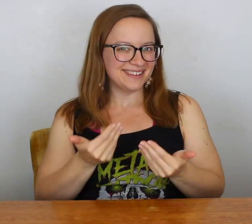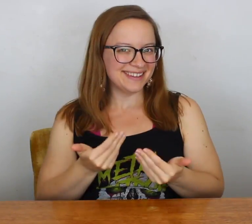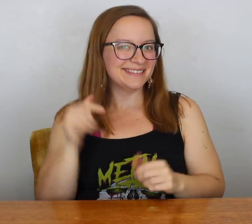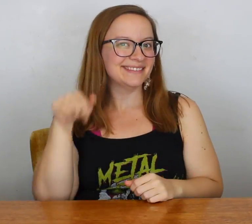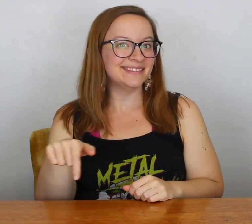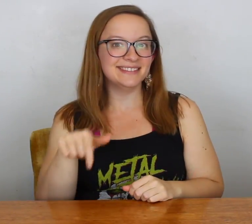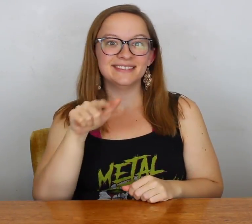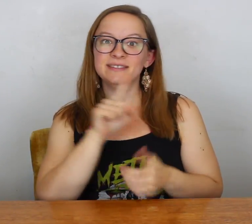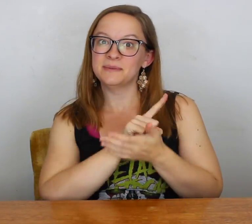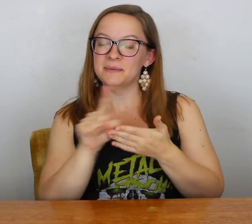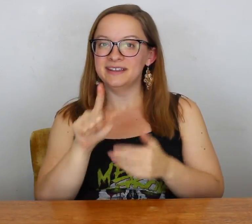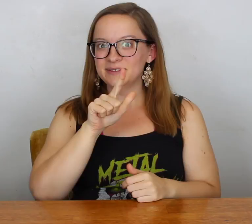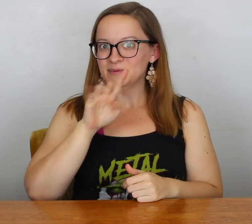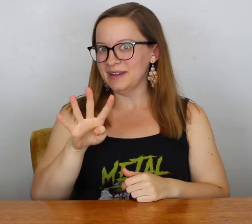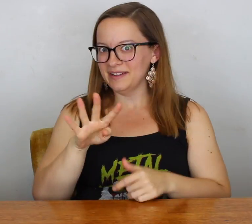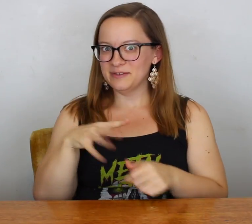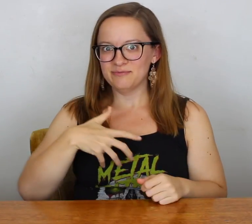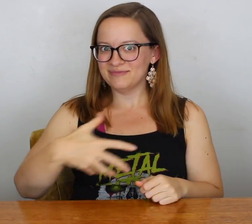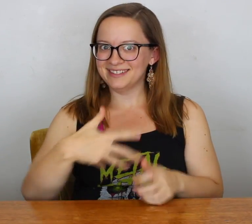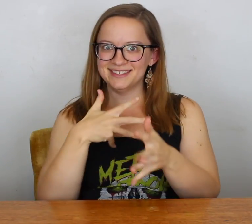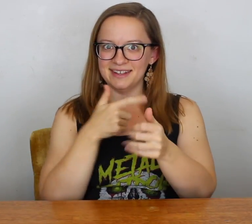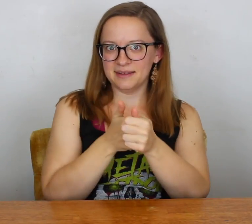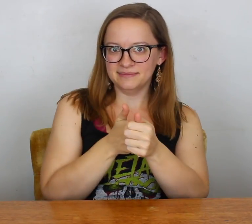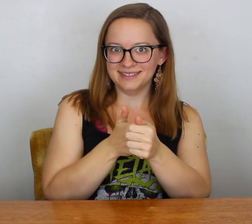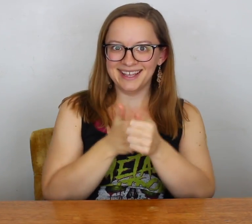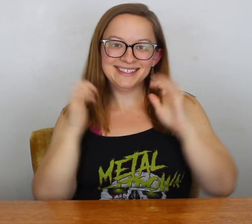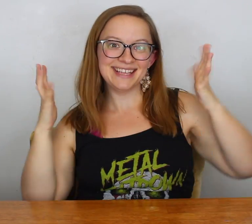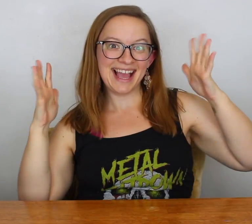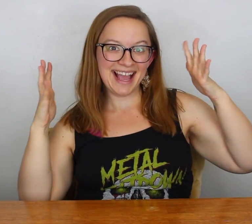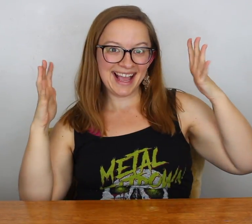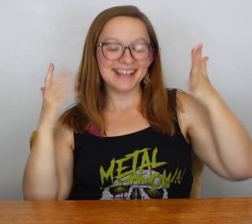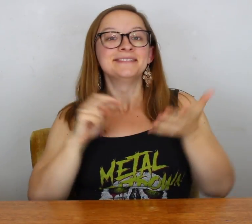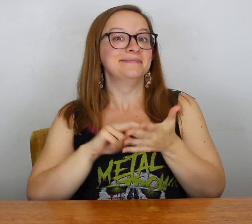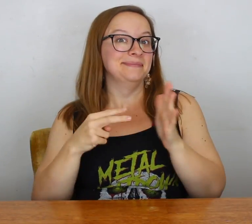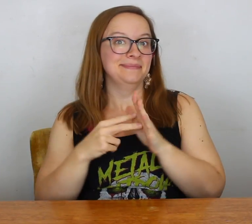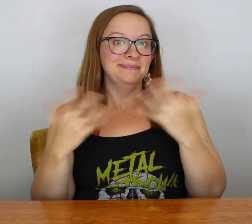Welcome, this is my 24 week pregnancy update. Woohoo!